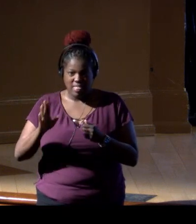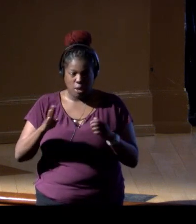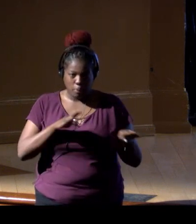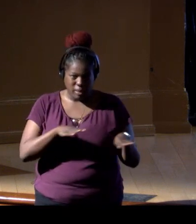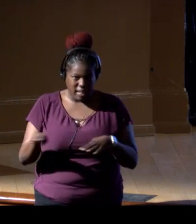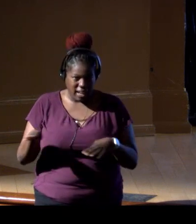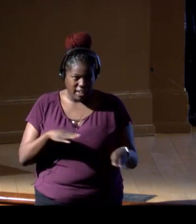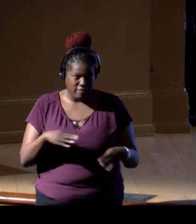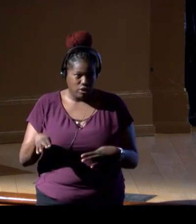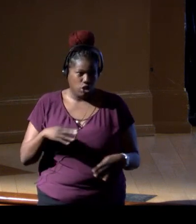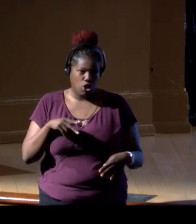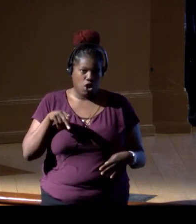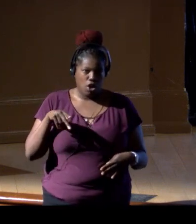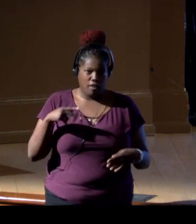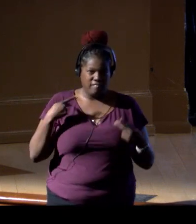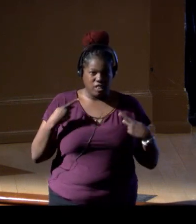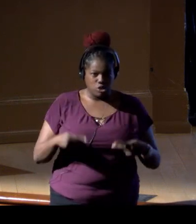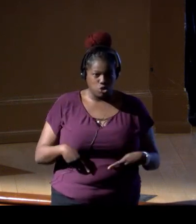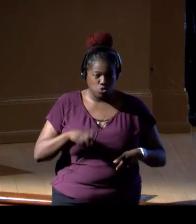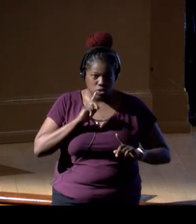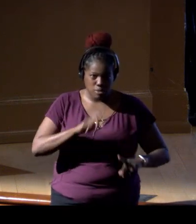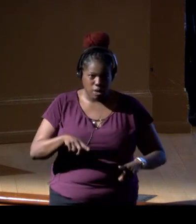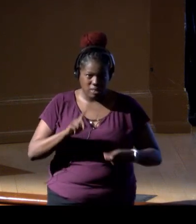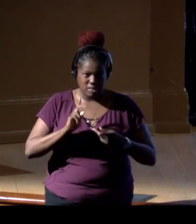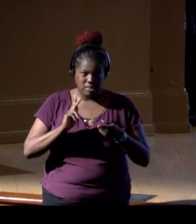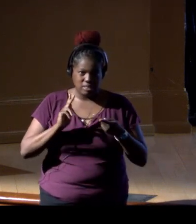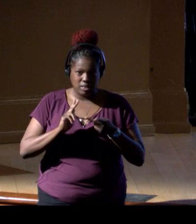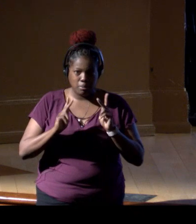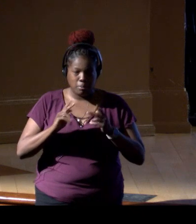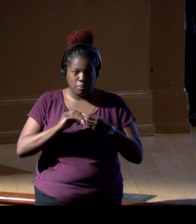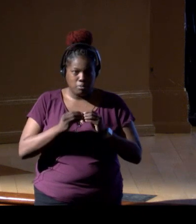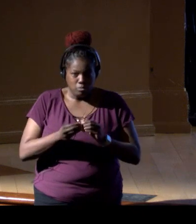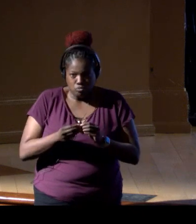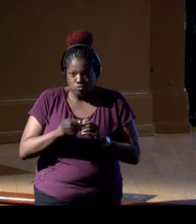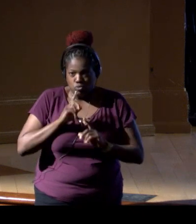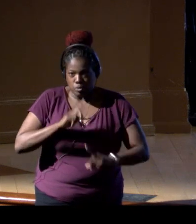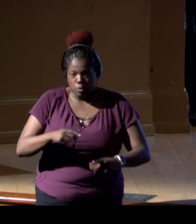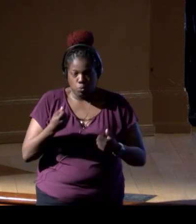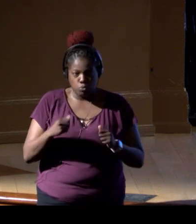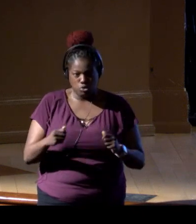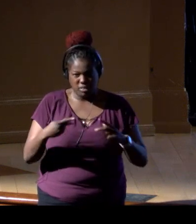and population level responses. So we're doing a lot of work trying to thread that needle